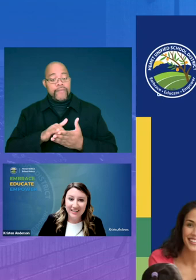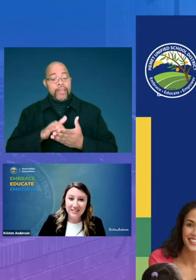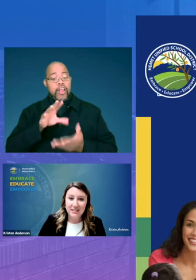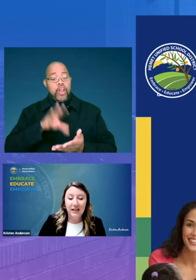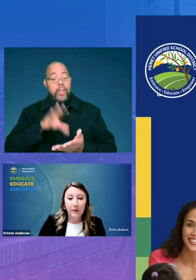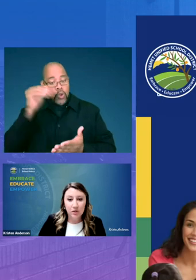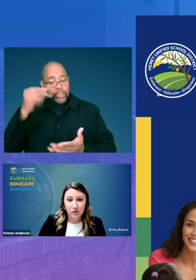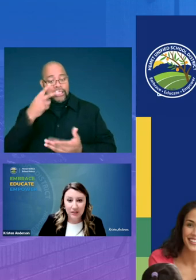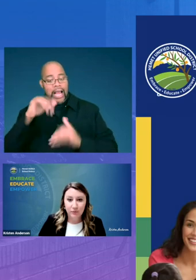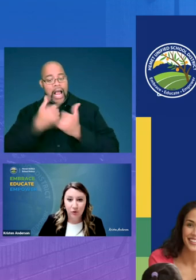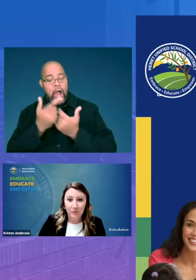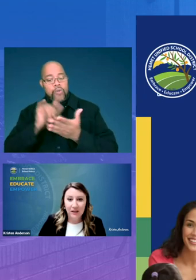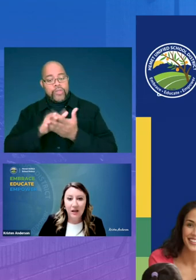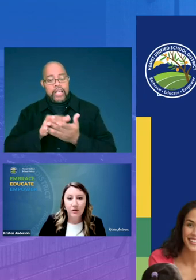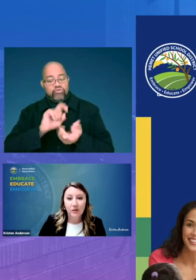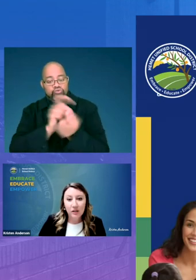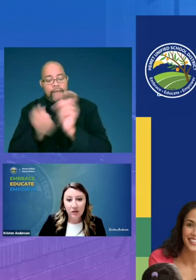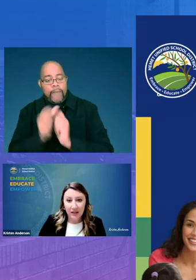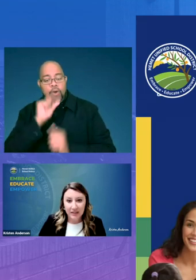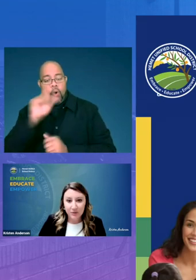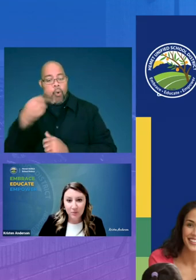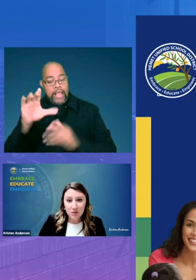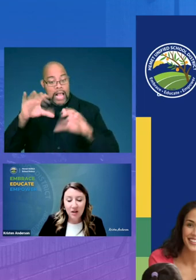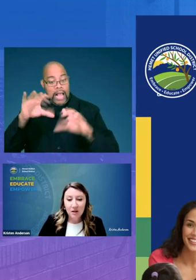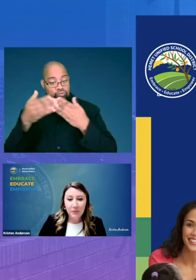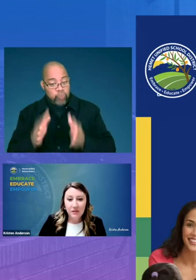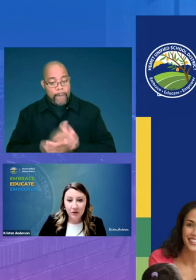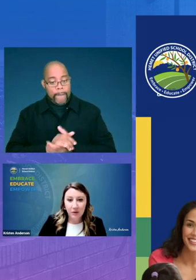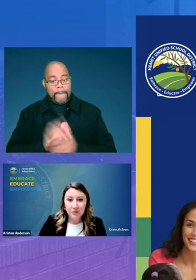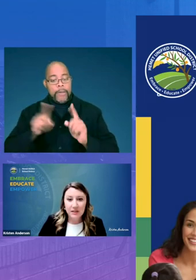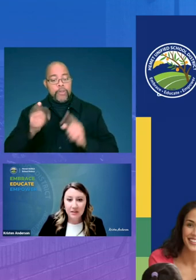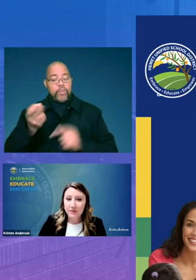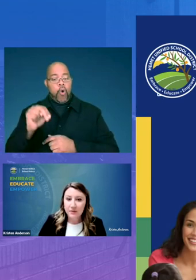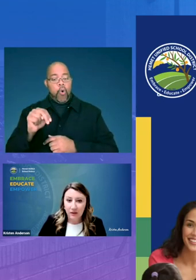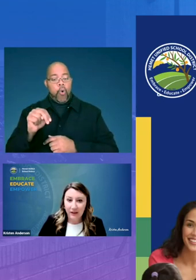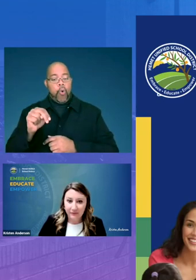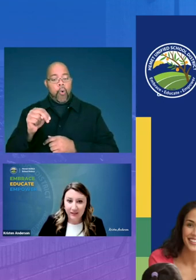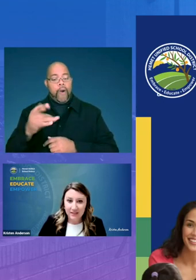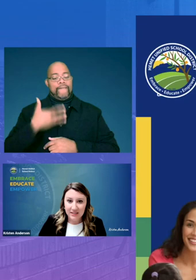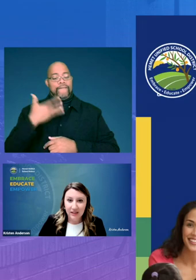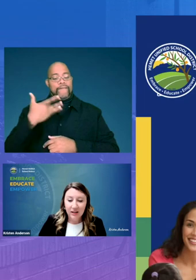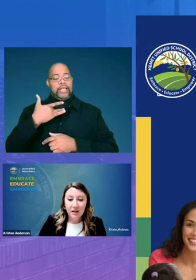and see how it's transforming not only their classrooms but their own sense of self-efficacy